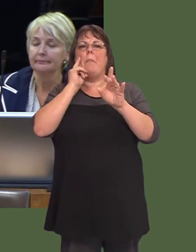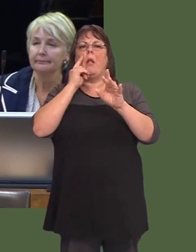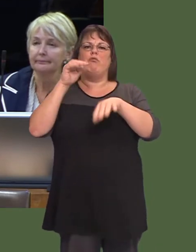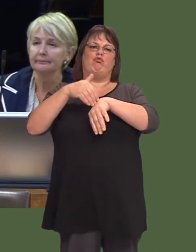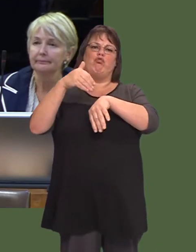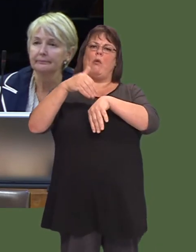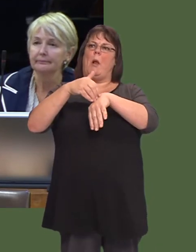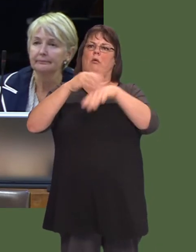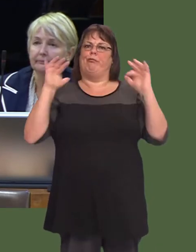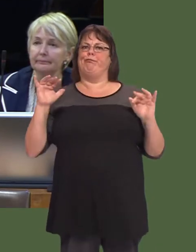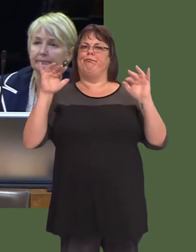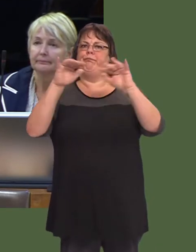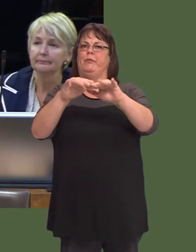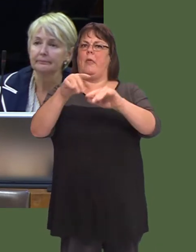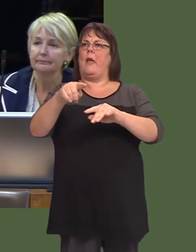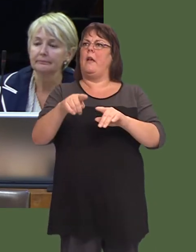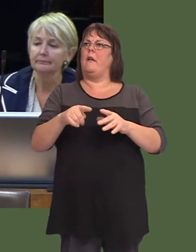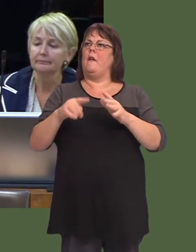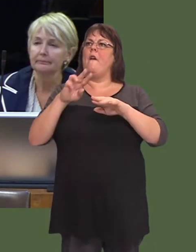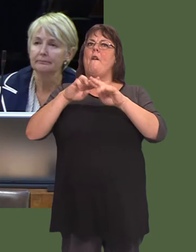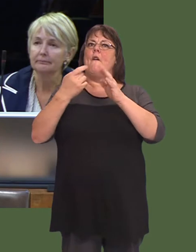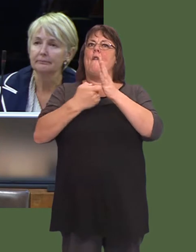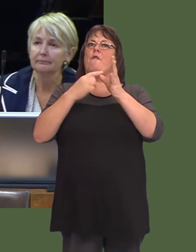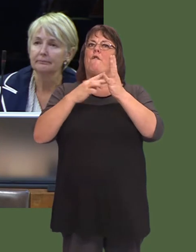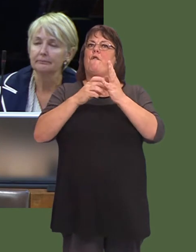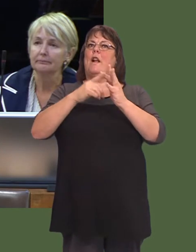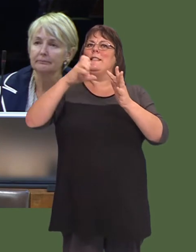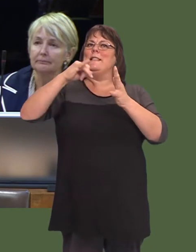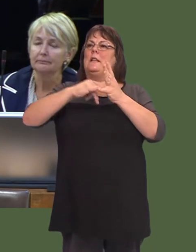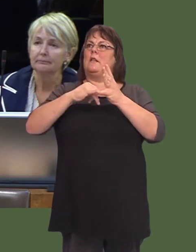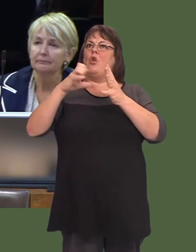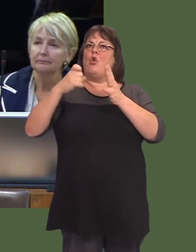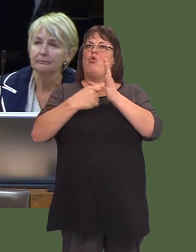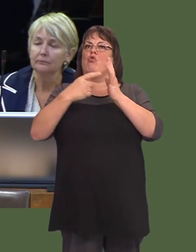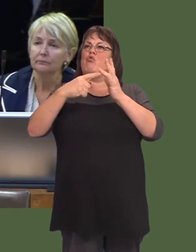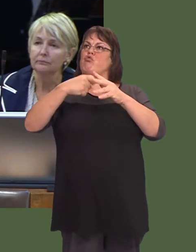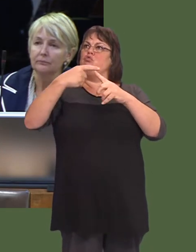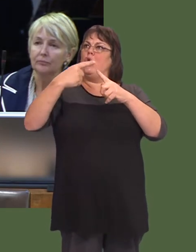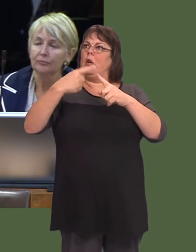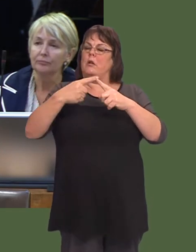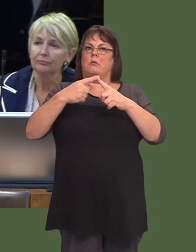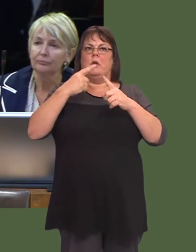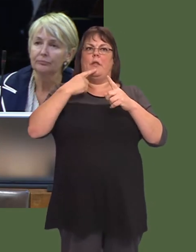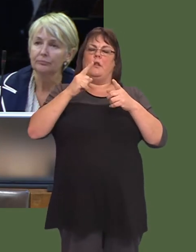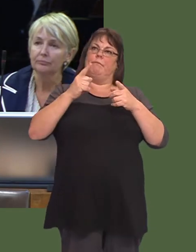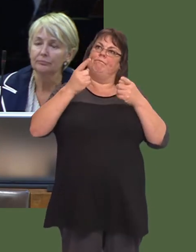Well, those were the words of Frances Crook, the respected chief executive of the Howard